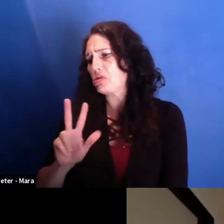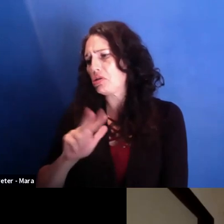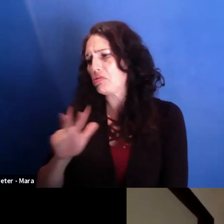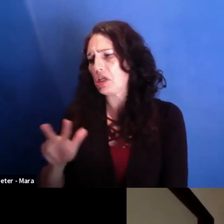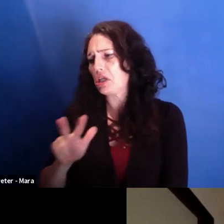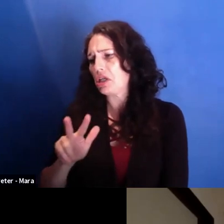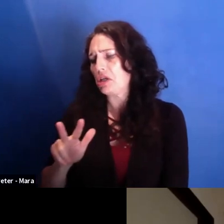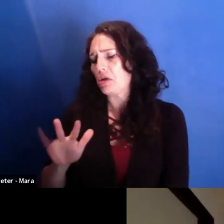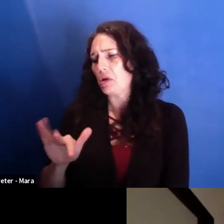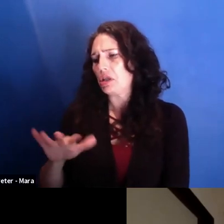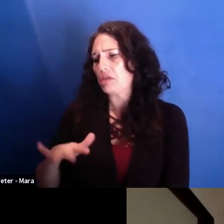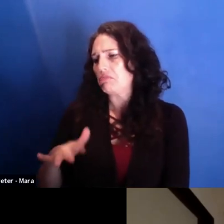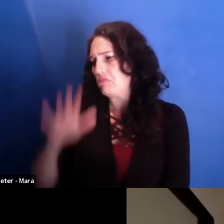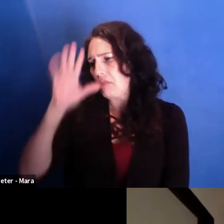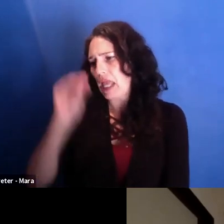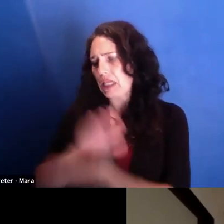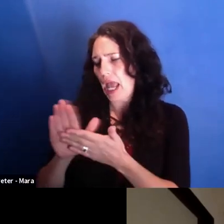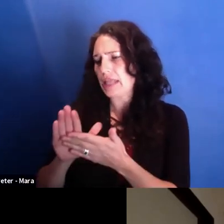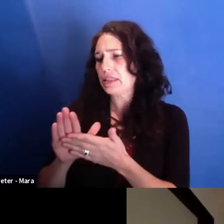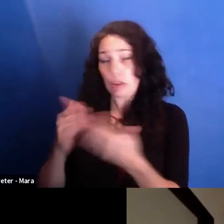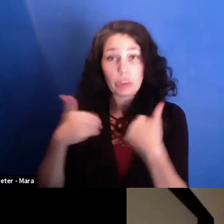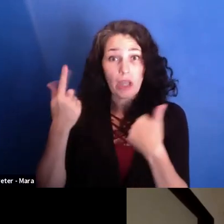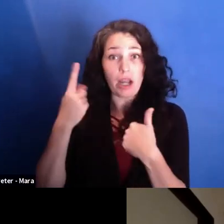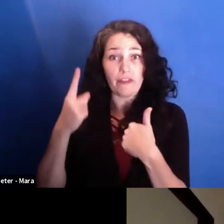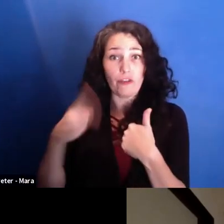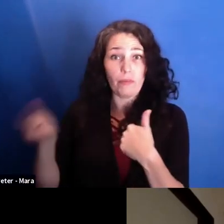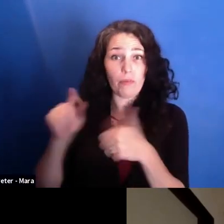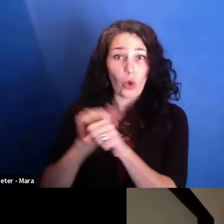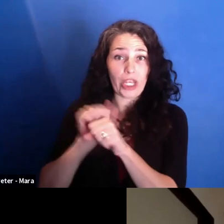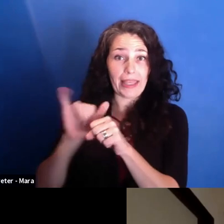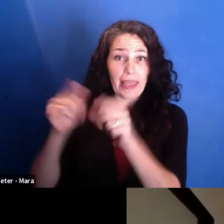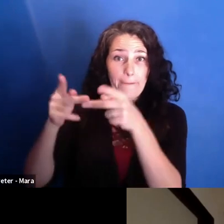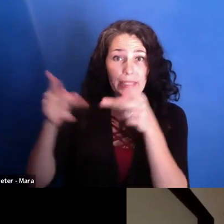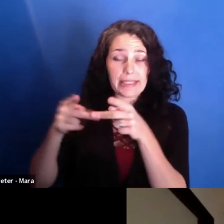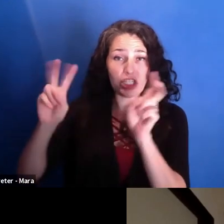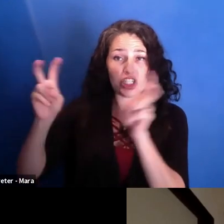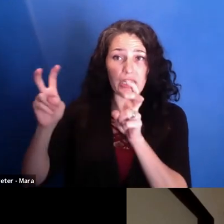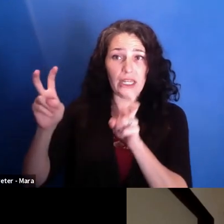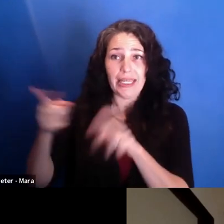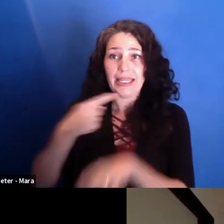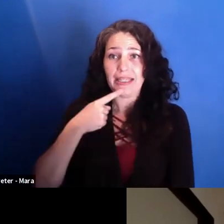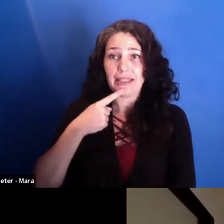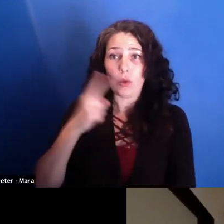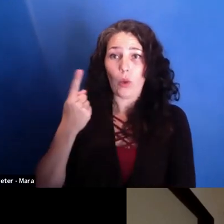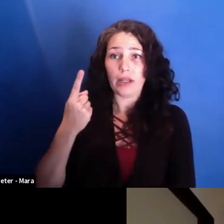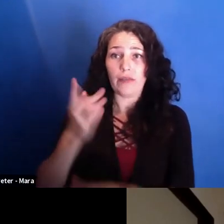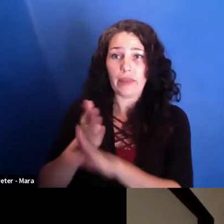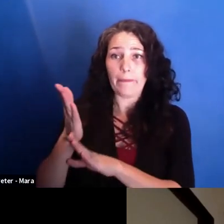And he said, you know, one of the main goals of me and my team that I brought in, like really young